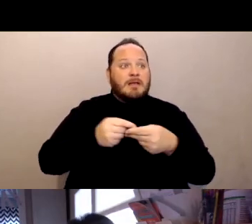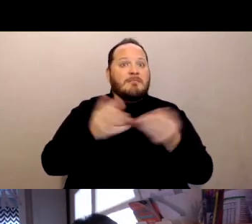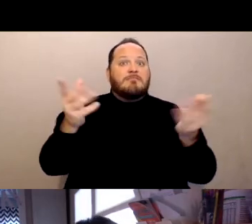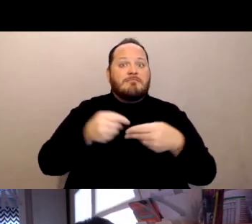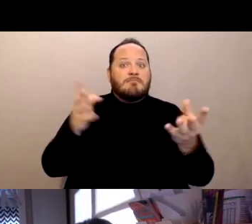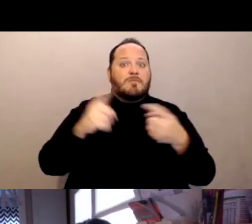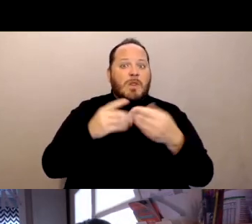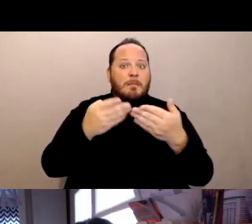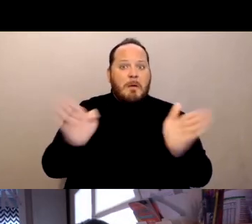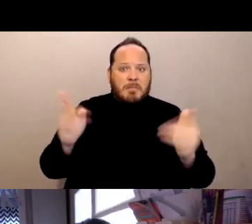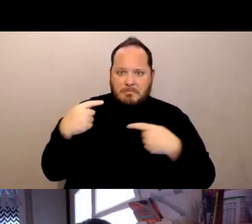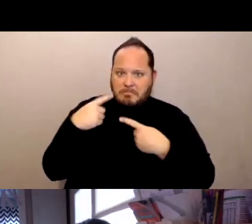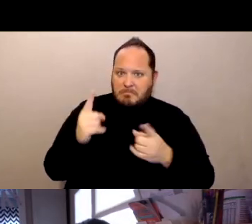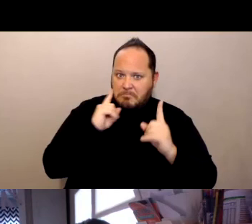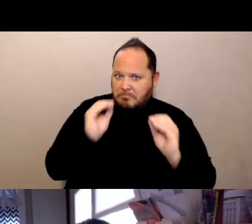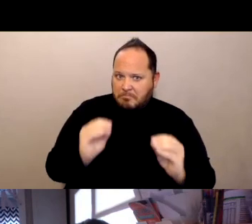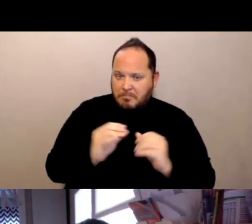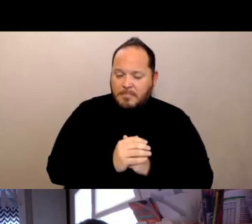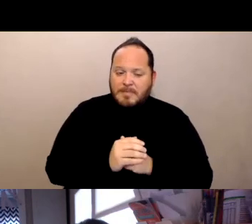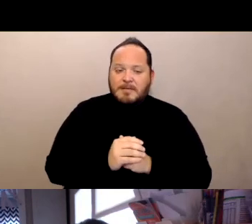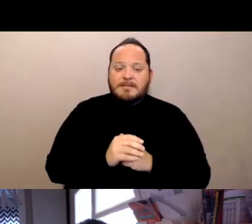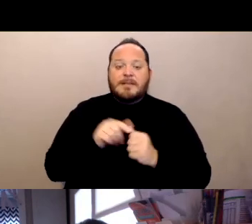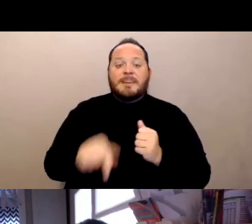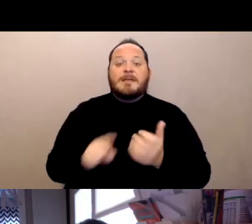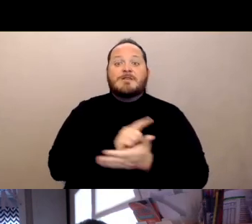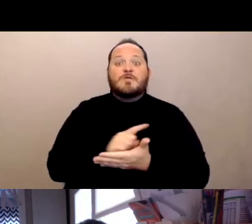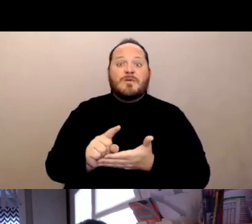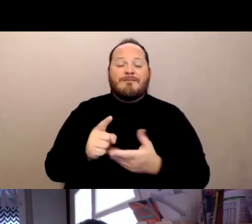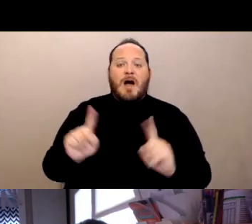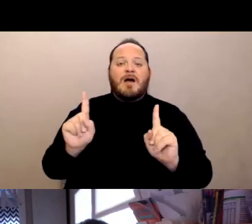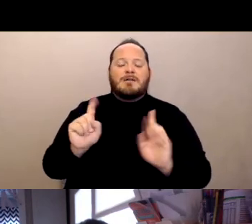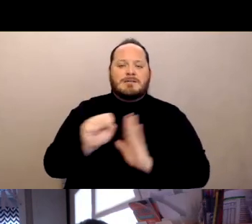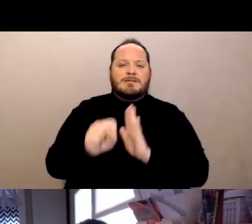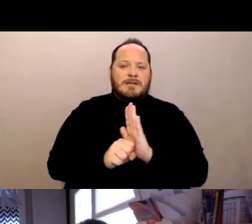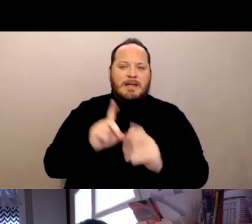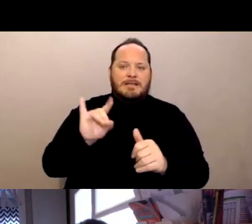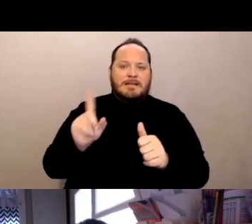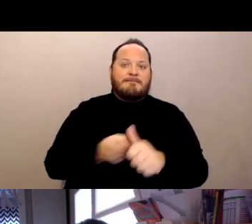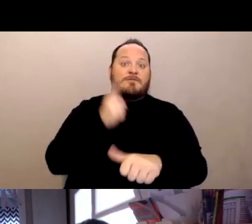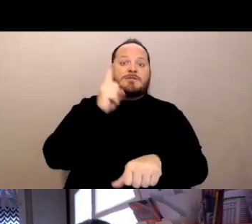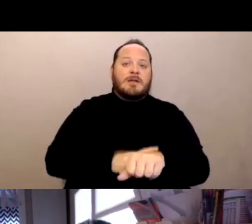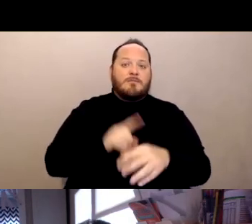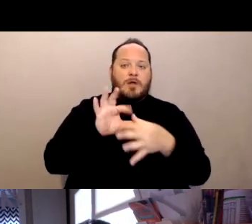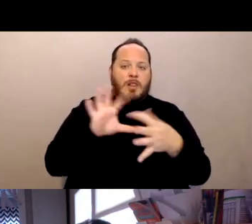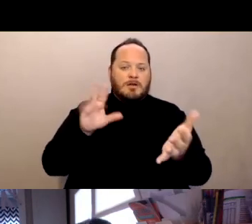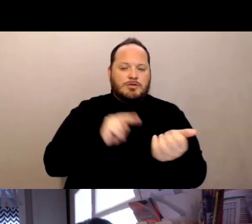Just this week, the state did release for the first time nursing home vaccine data, but it's very raw.